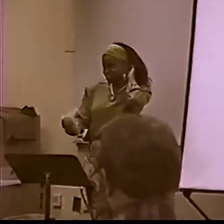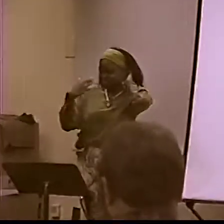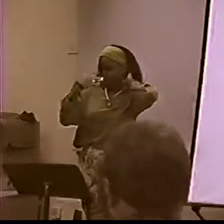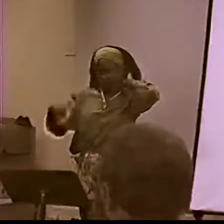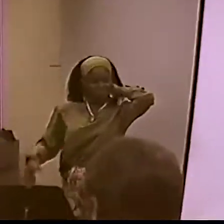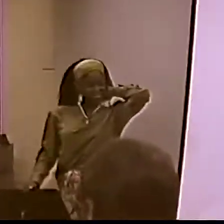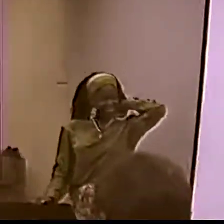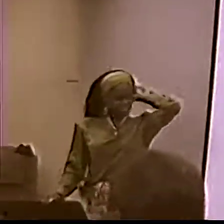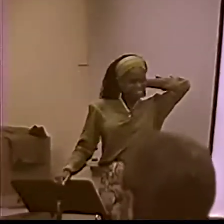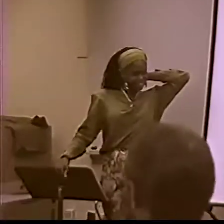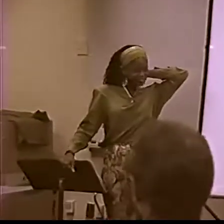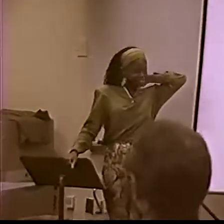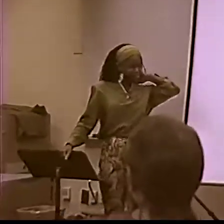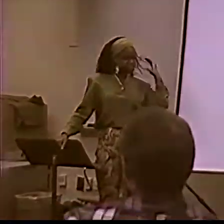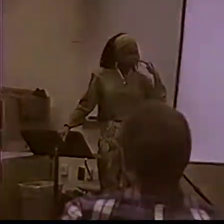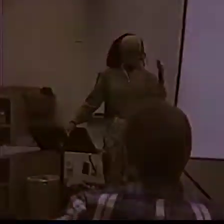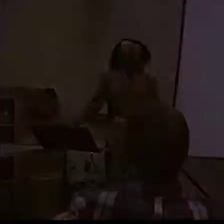...AND VALIDATE THE ISSUE OF BLACK DEAF CULTURE. AND I HOPE THAT I DID DO IT.